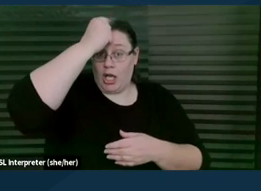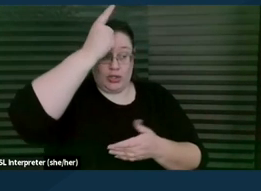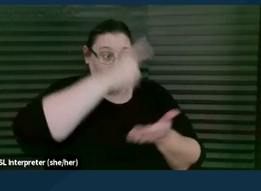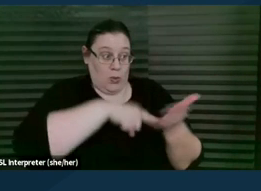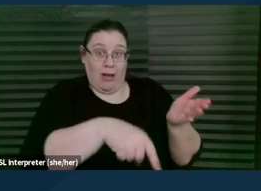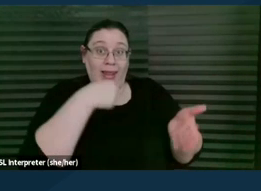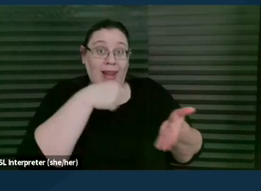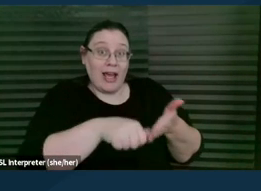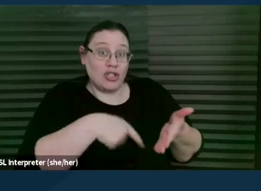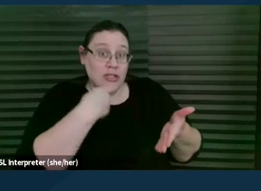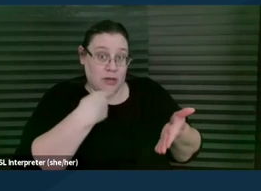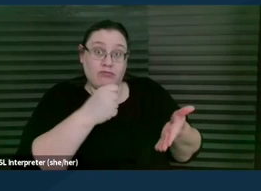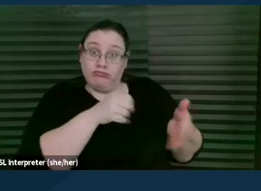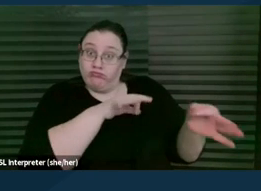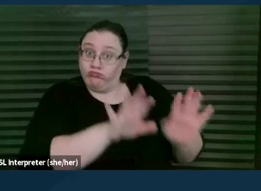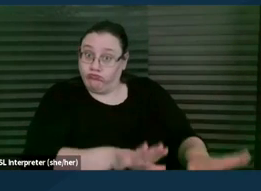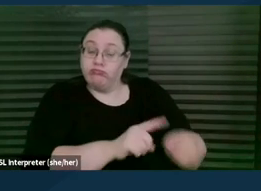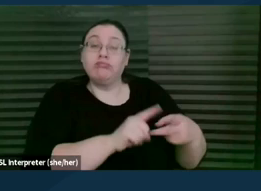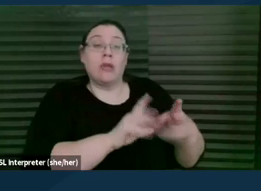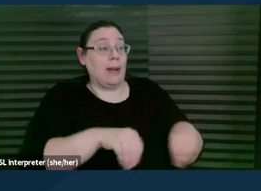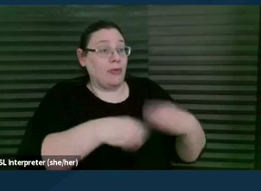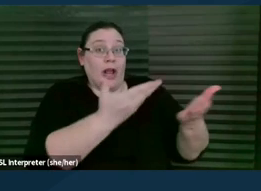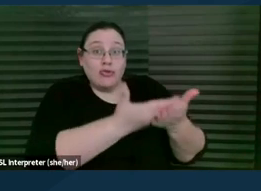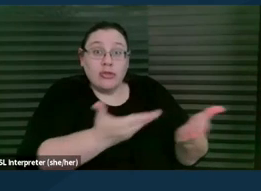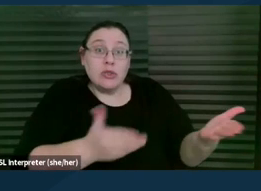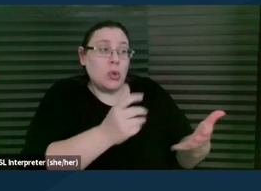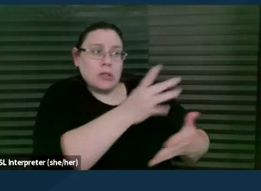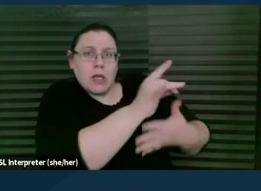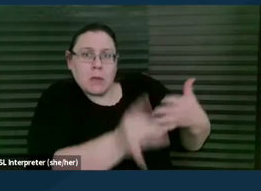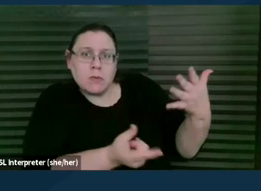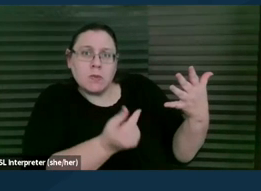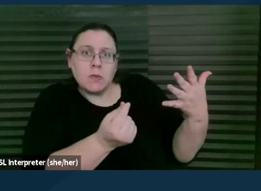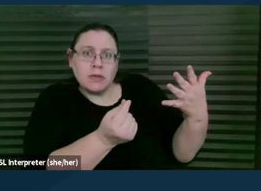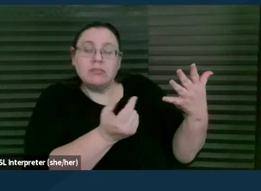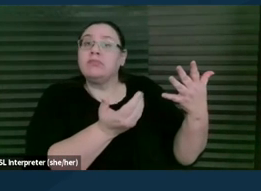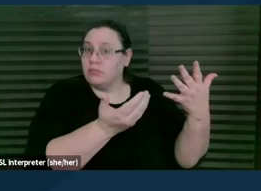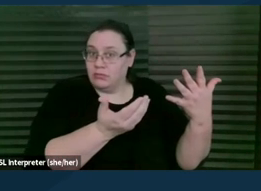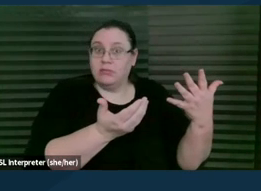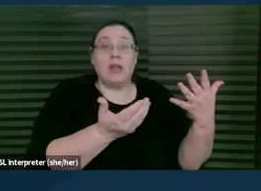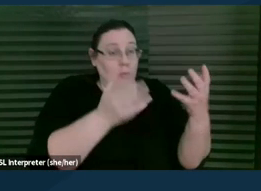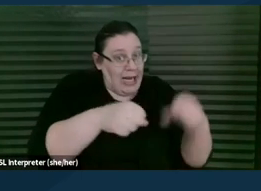and we can provide you with resources about what your options are, including attorney referrals and so on.